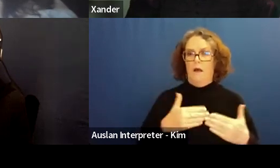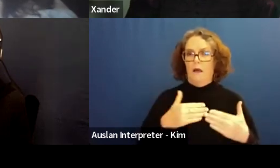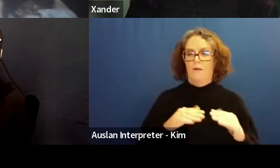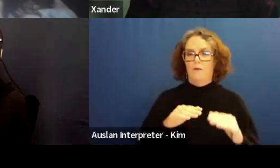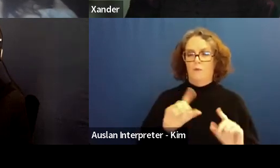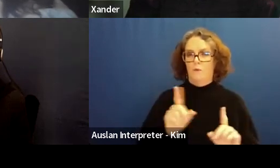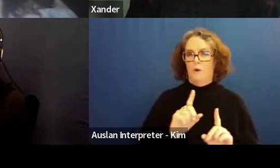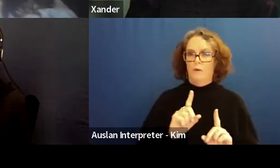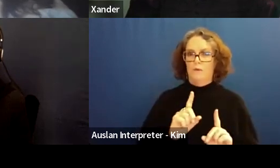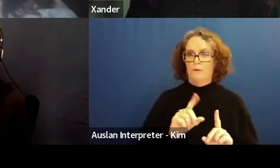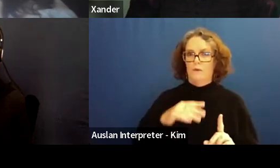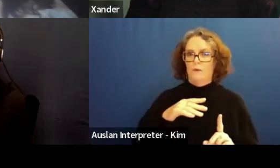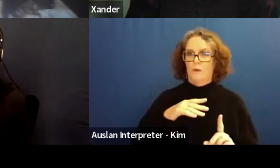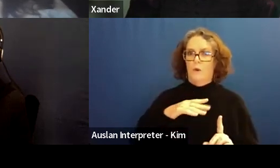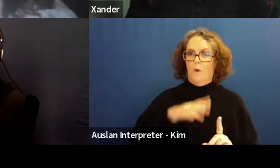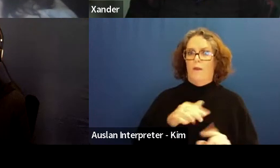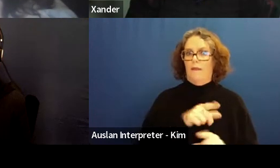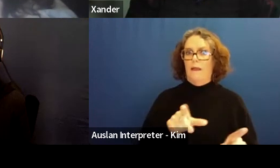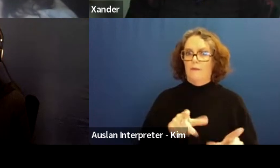want them to hear.